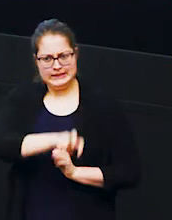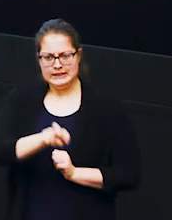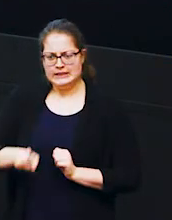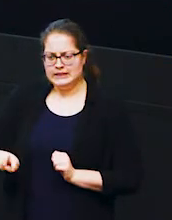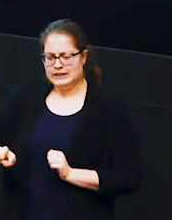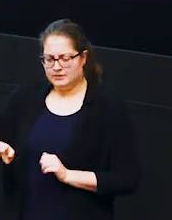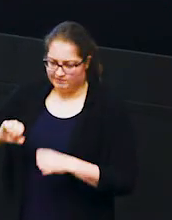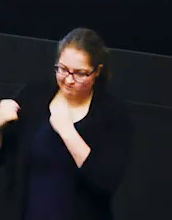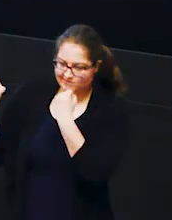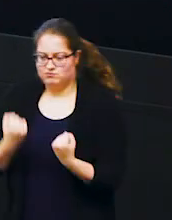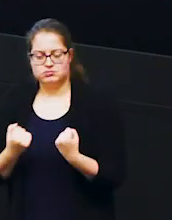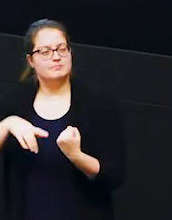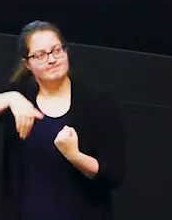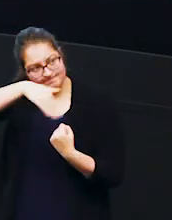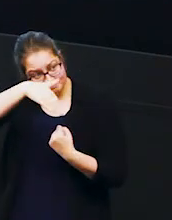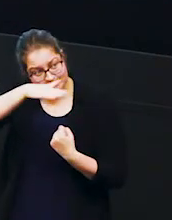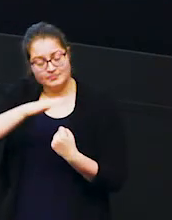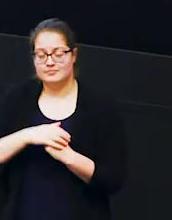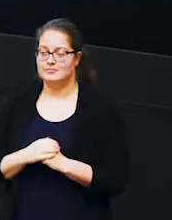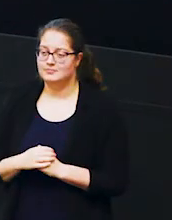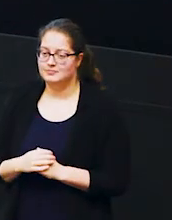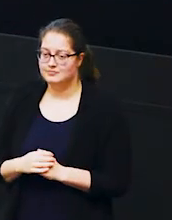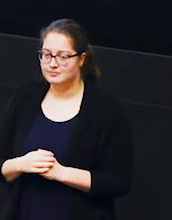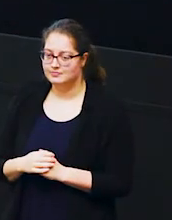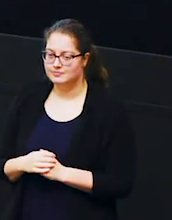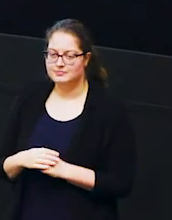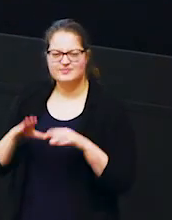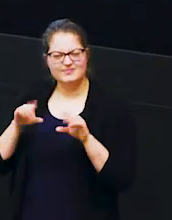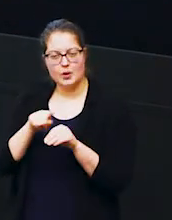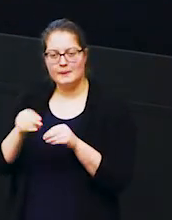out and they've turned him around okay so they've stopped him going and eating that farmer's crops